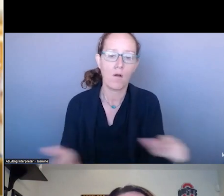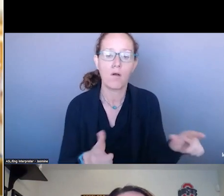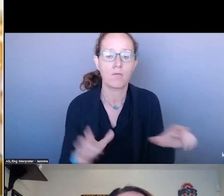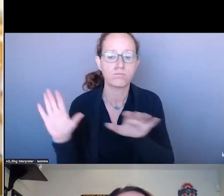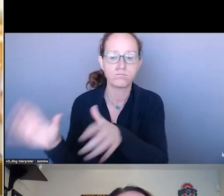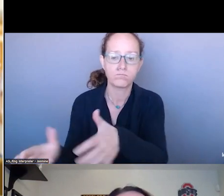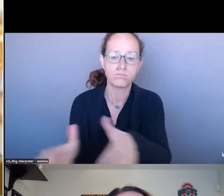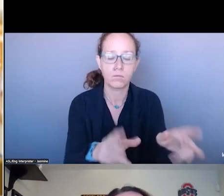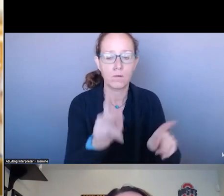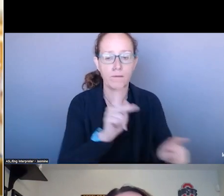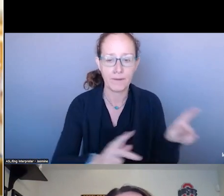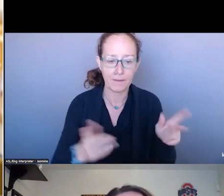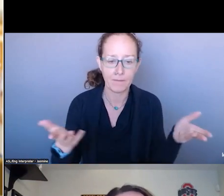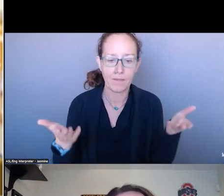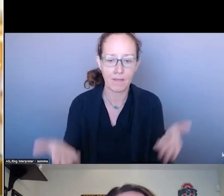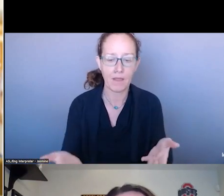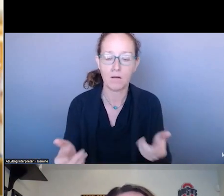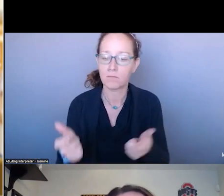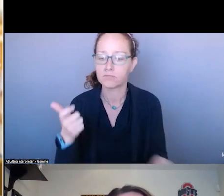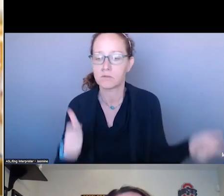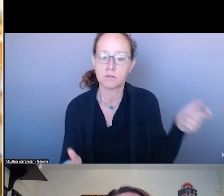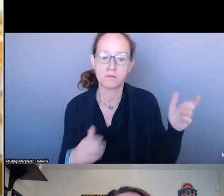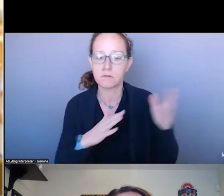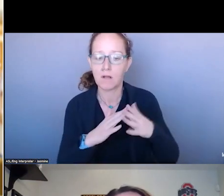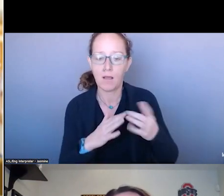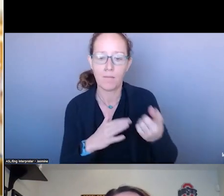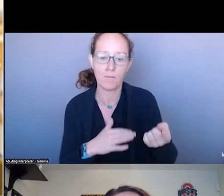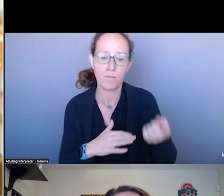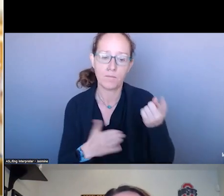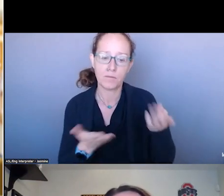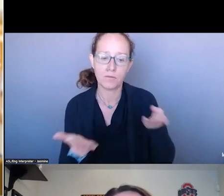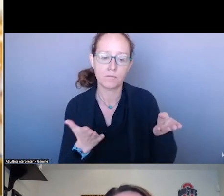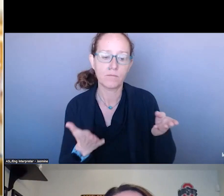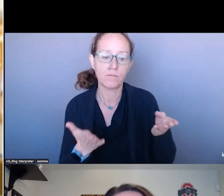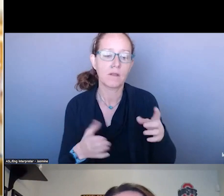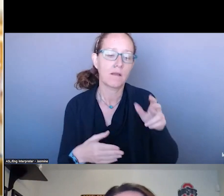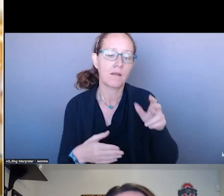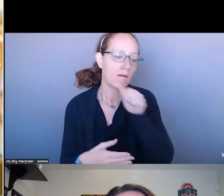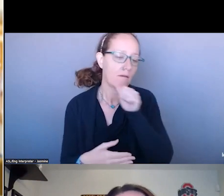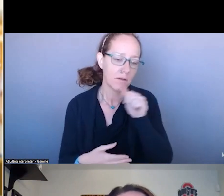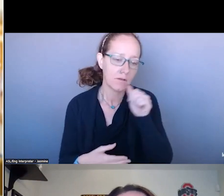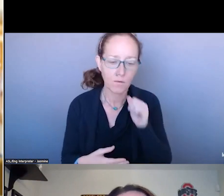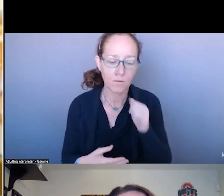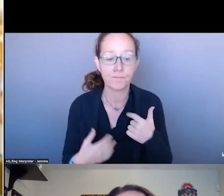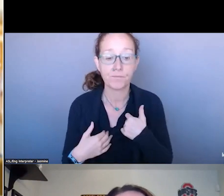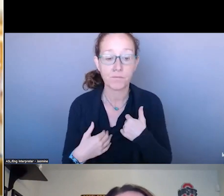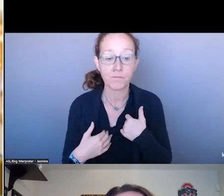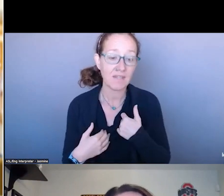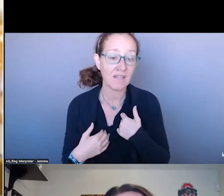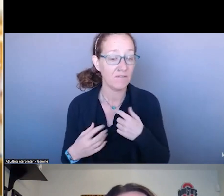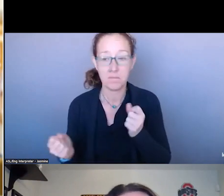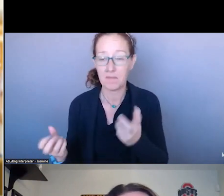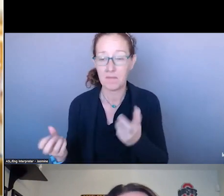WE HAVE 19 TEAMS THAT OPERATE WITHIN A 24-HOUR PERIOD ON ANY